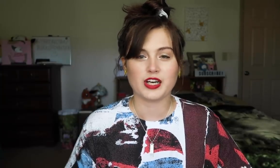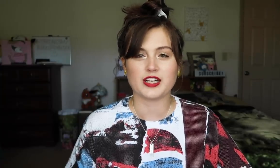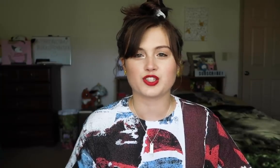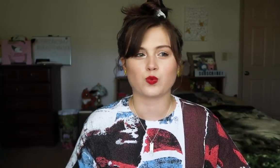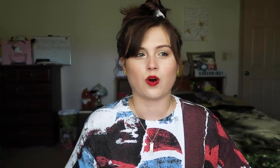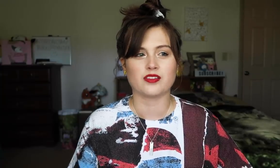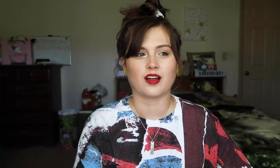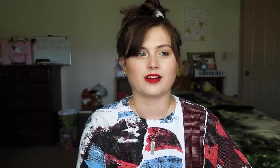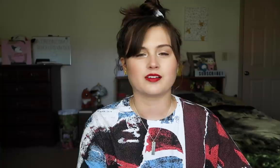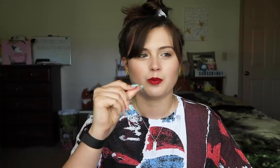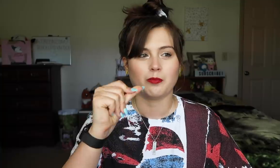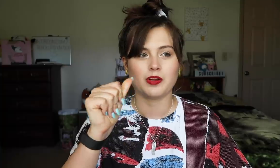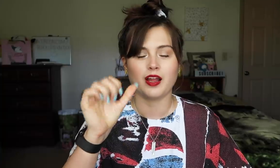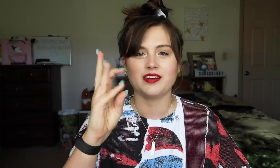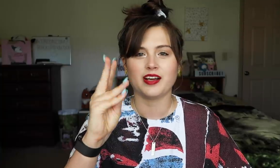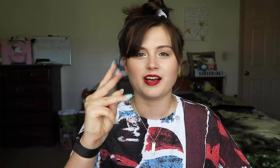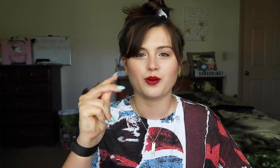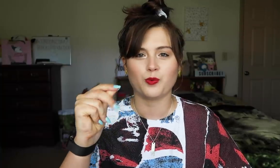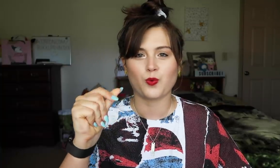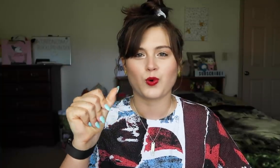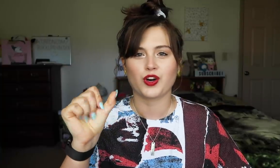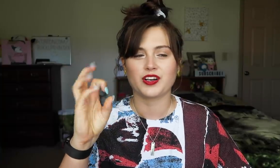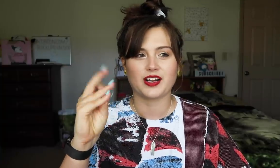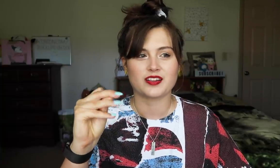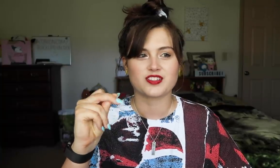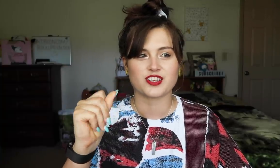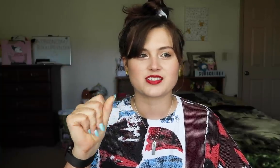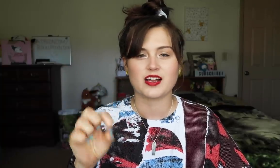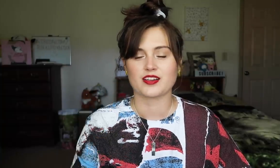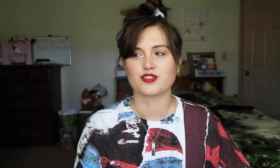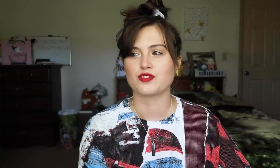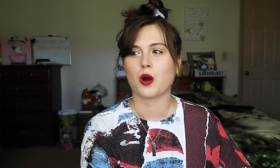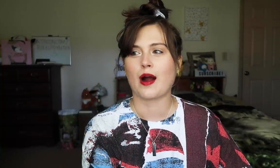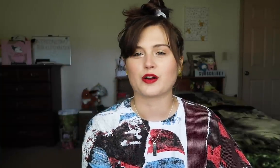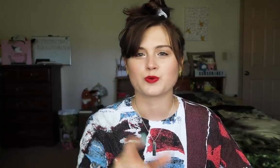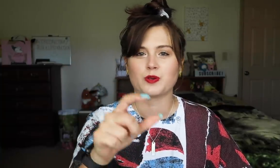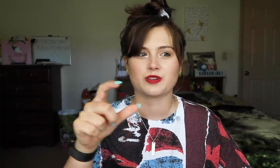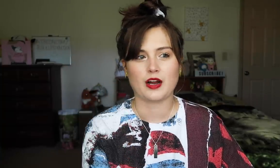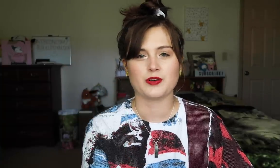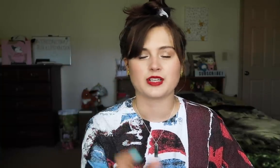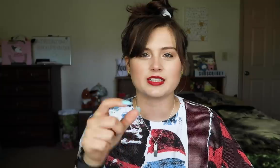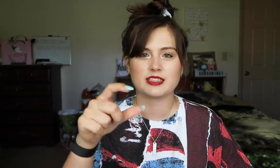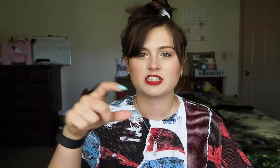I feel like that's just one blended word that's just, has no actual... How do you say it?